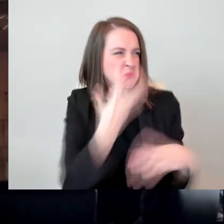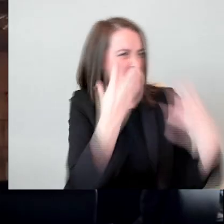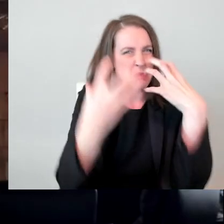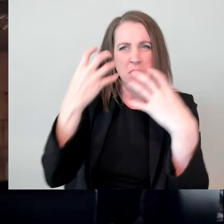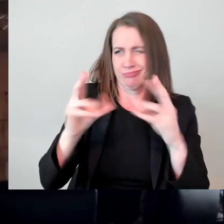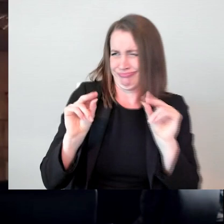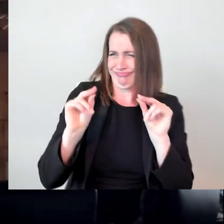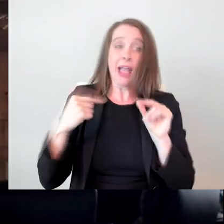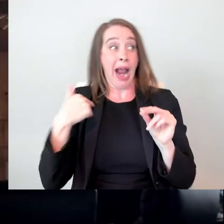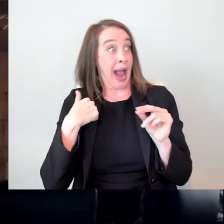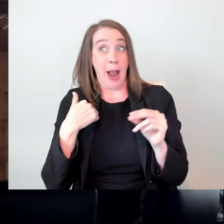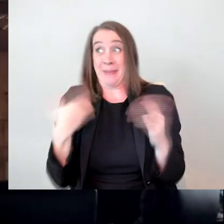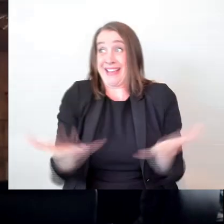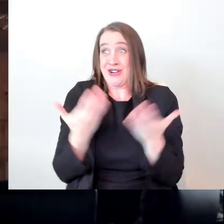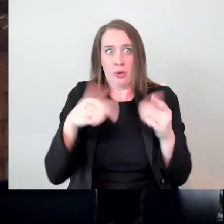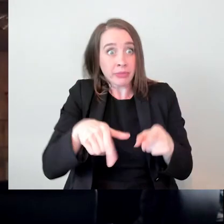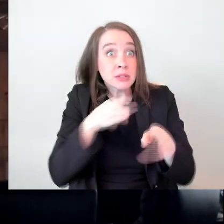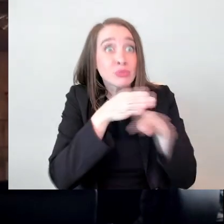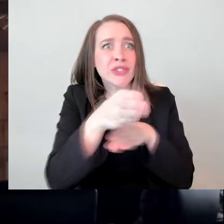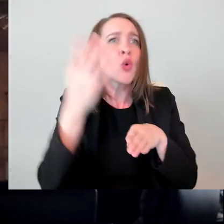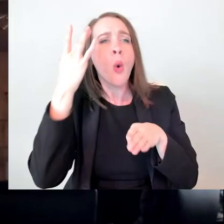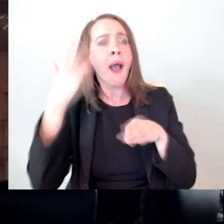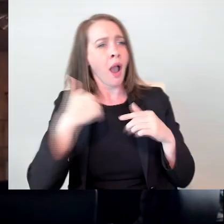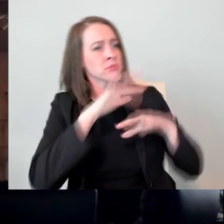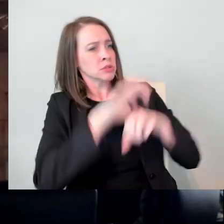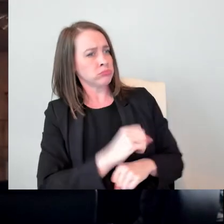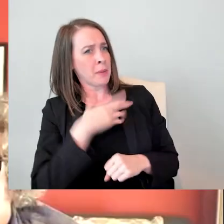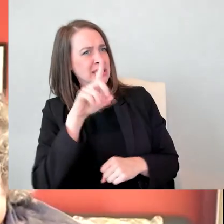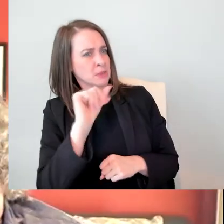give to young people coming into the business today.